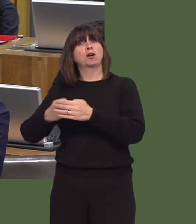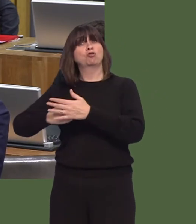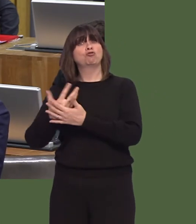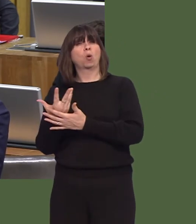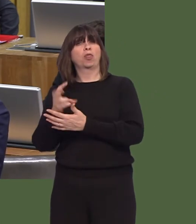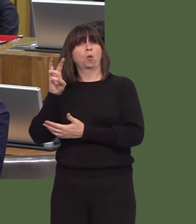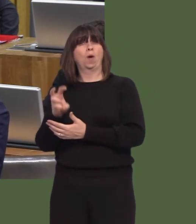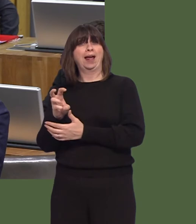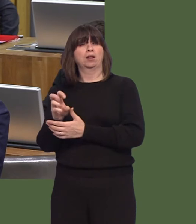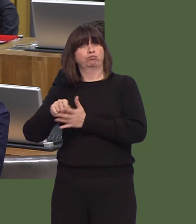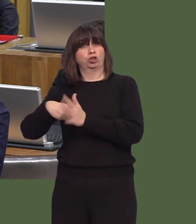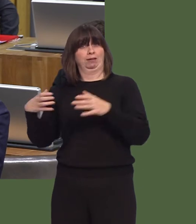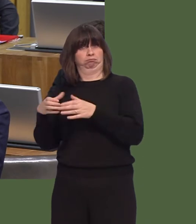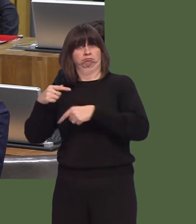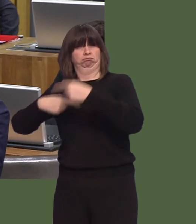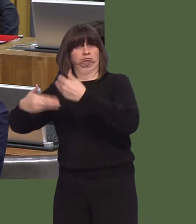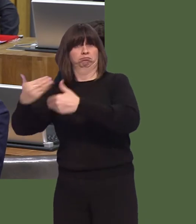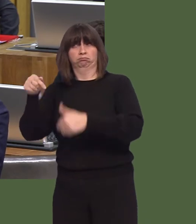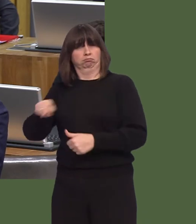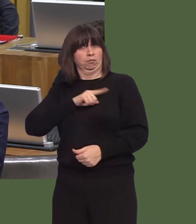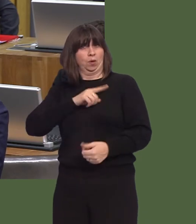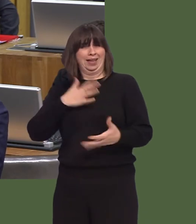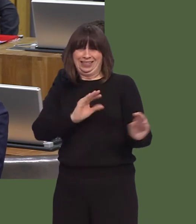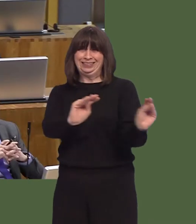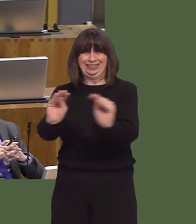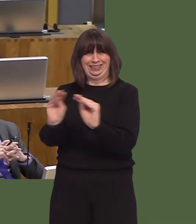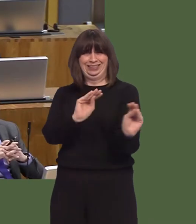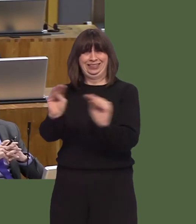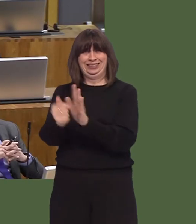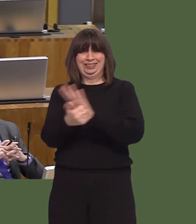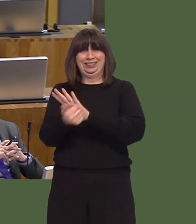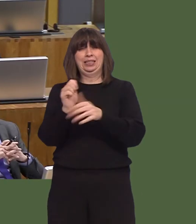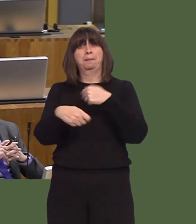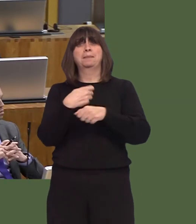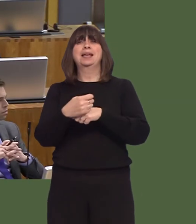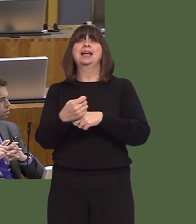make sure that our people have the skills they need to earn more when investors come